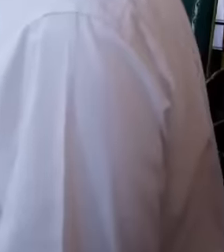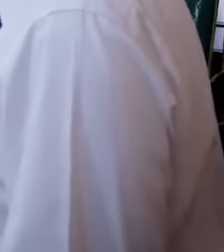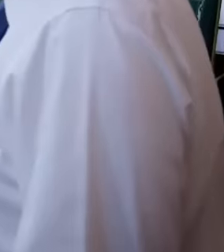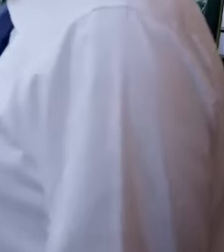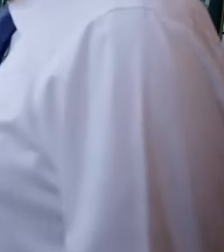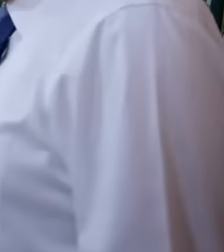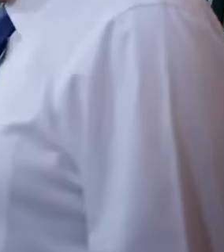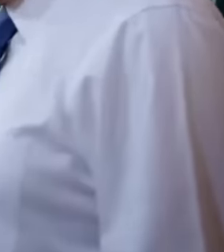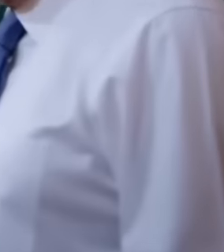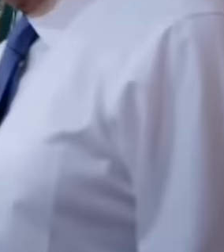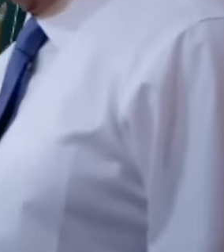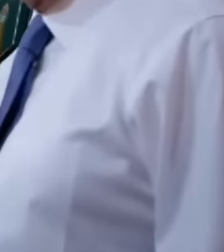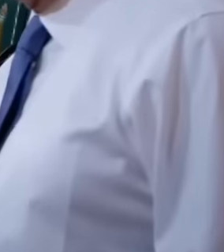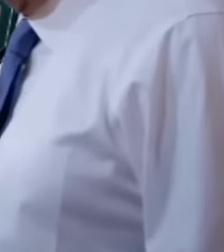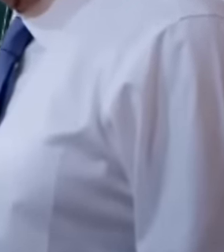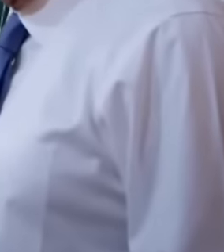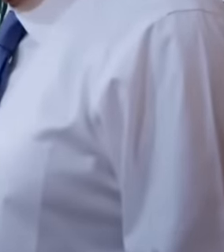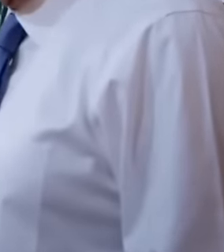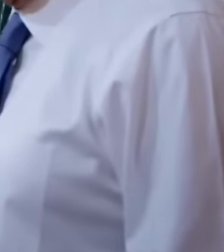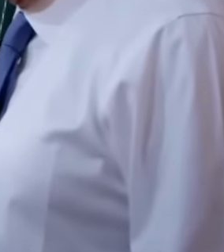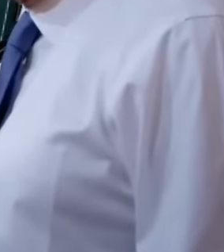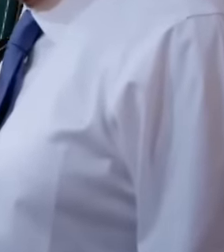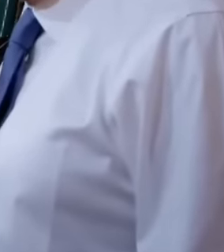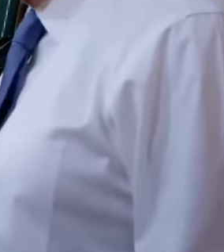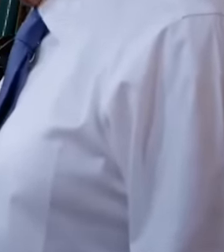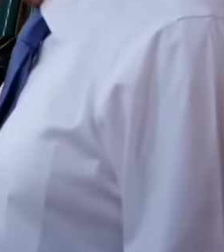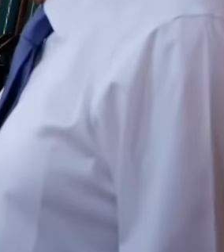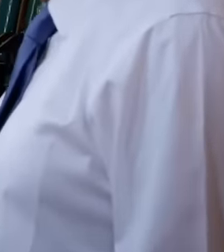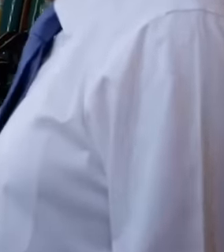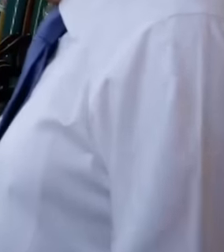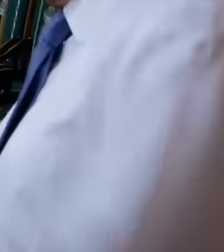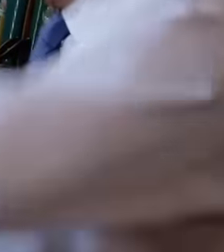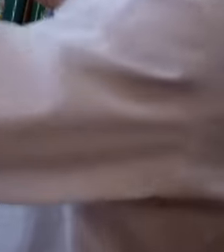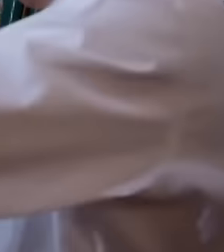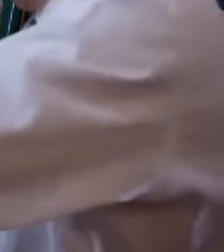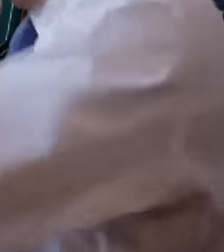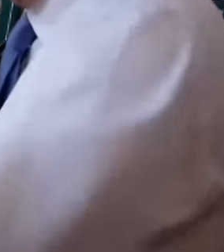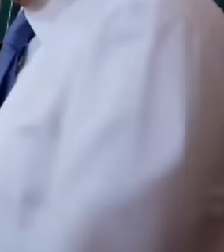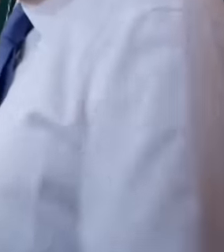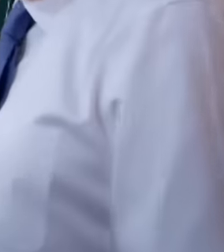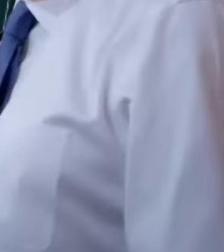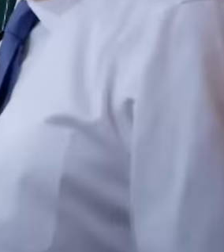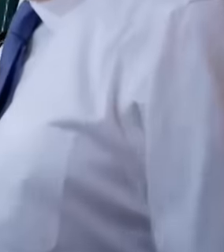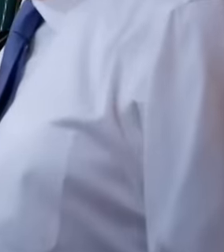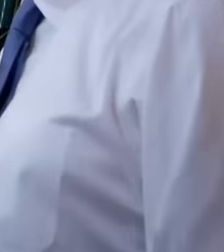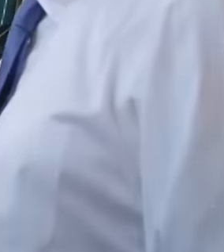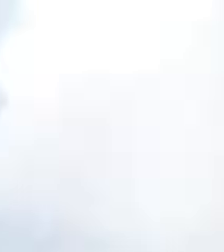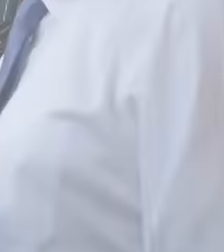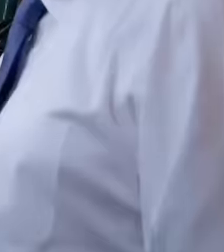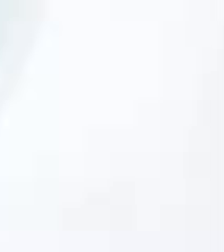We are in the last days of the government of President Andrés Manuel López Obrador. Given